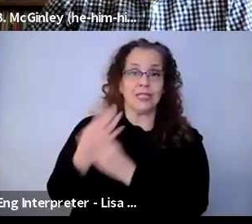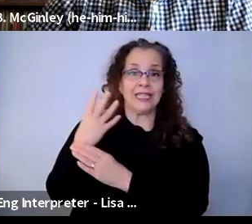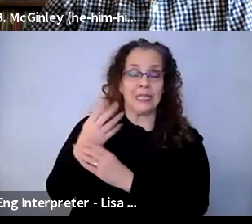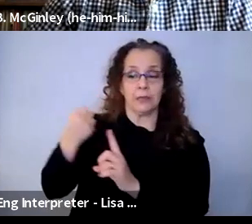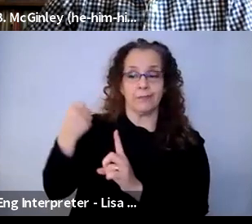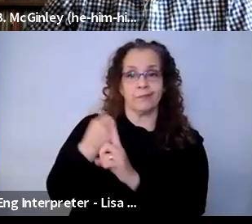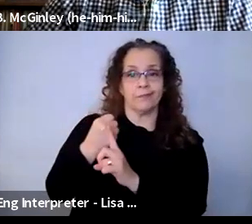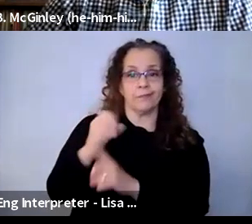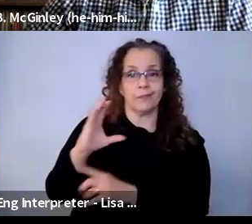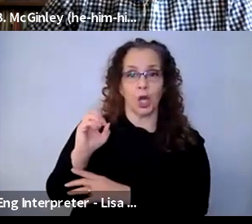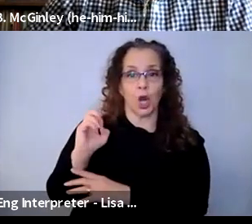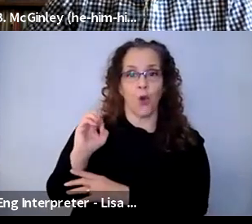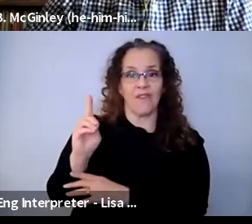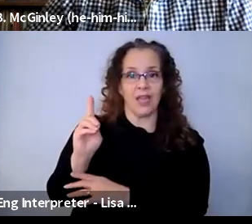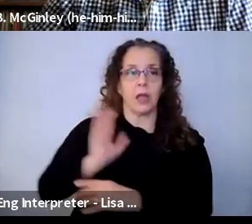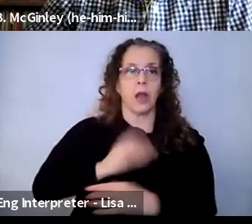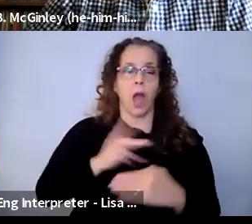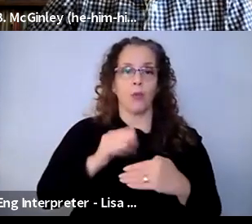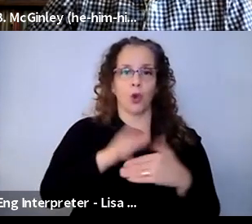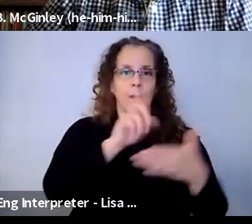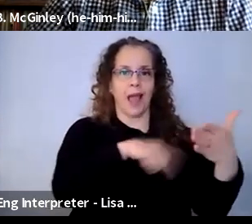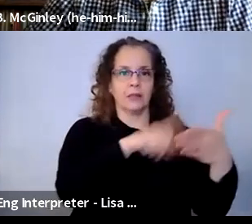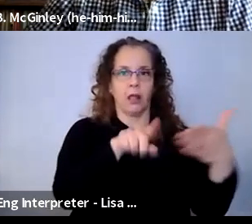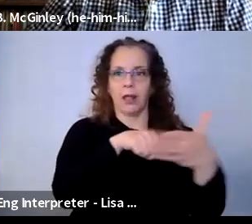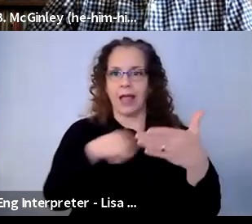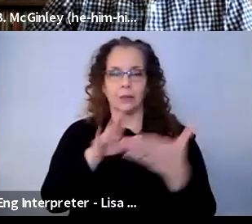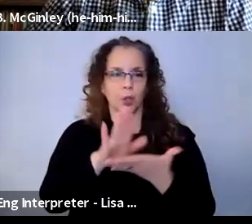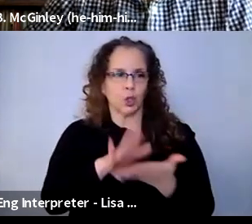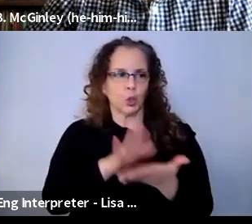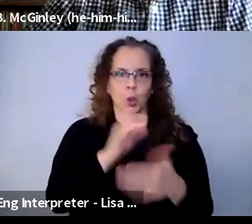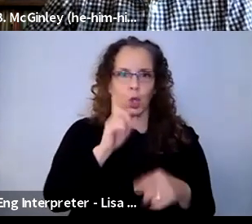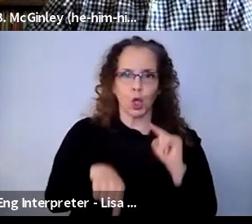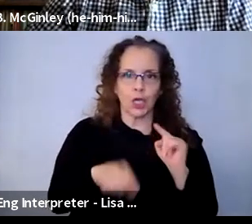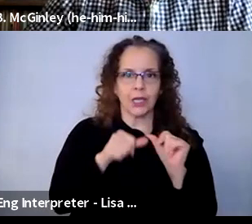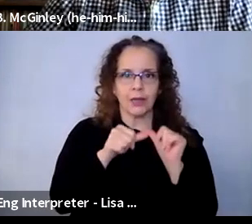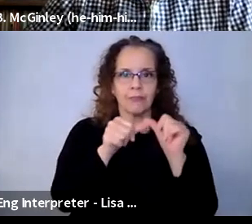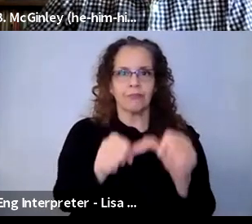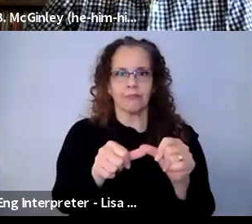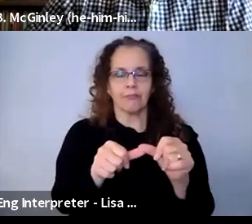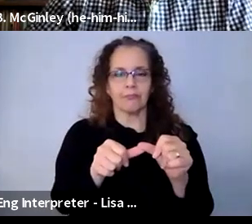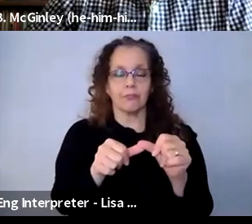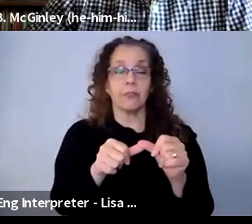programs were canceled, the schools just didn't have capacity to continue. In some places, they were able to switch